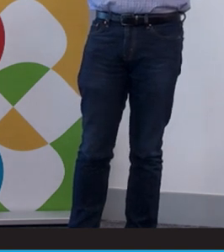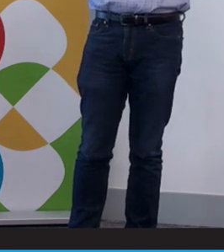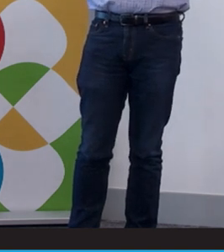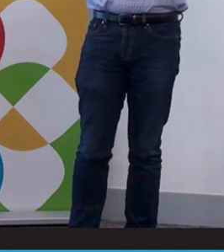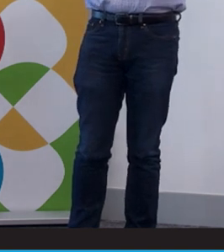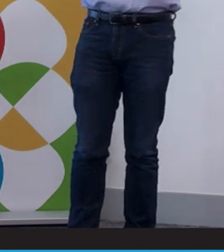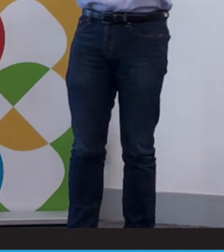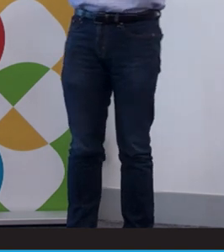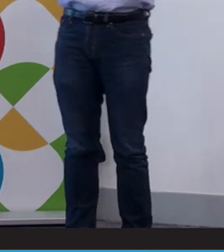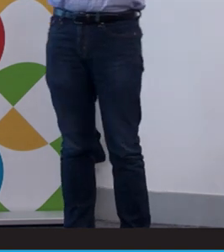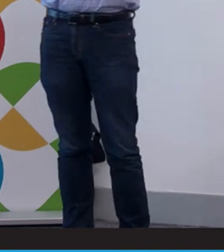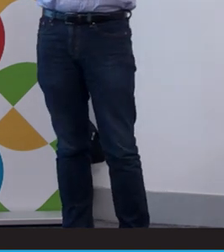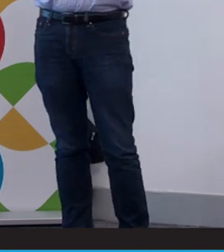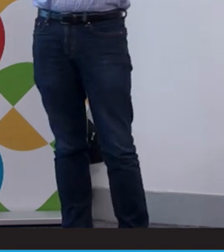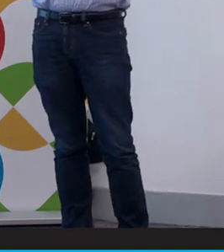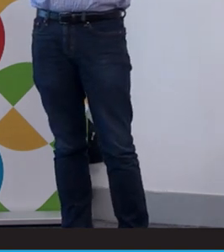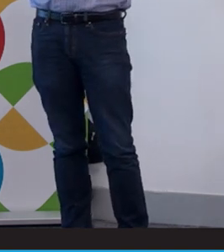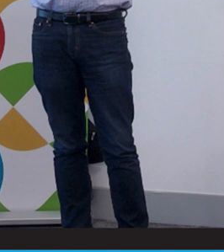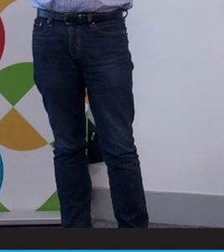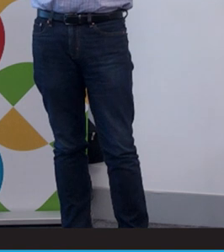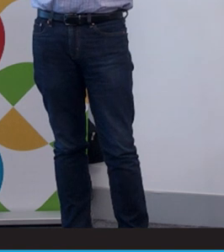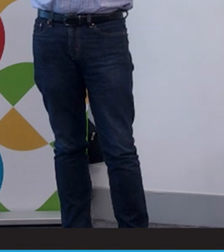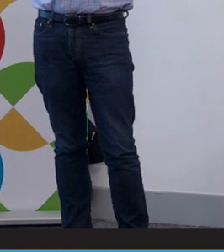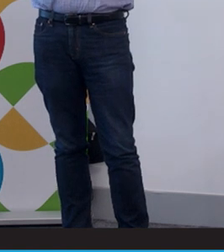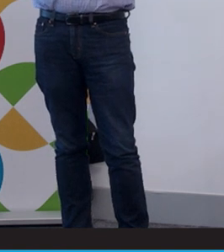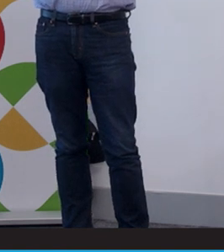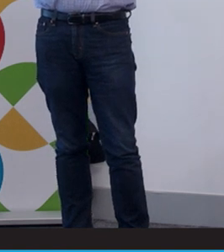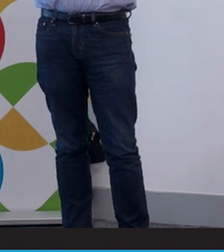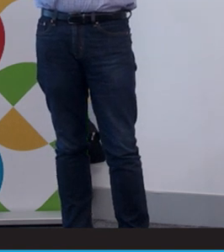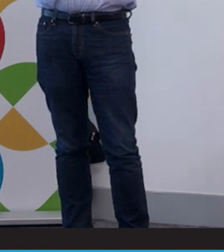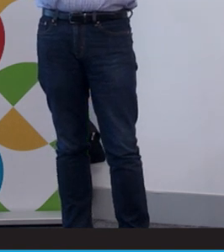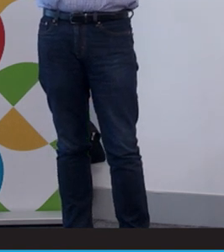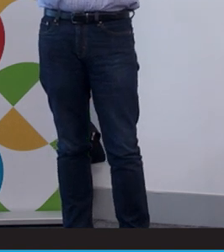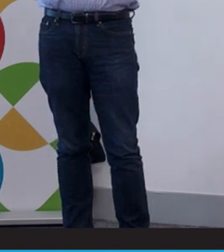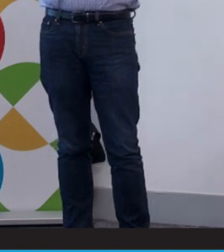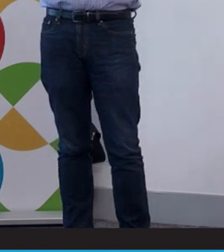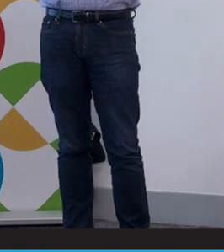which means we are the largest employer of deaf and hard of hearing people in Australia.